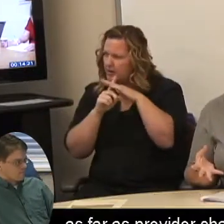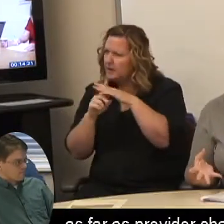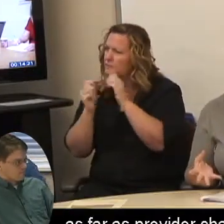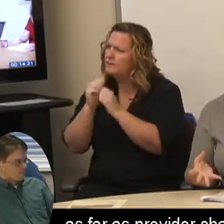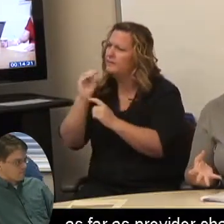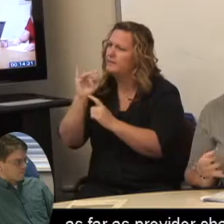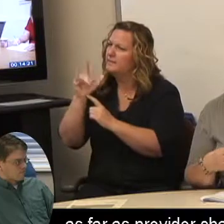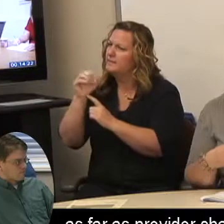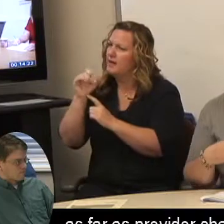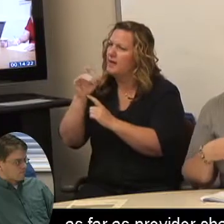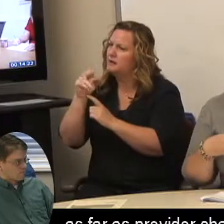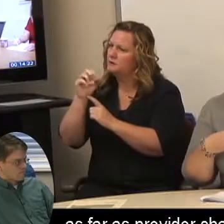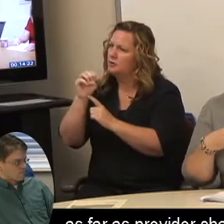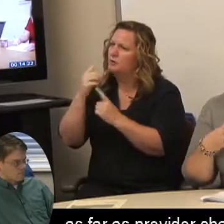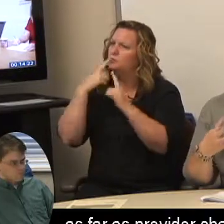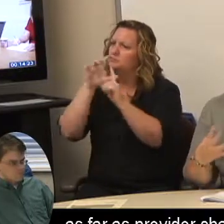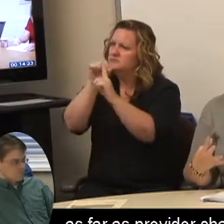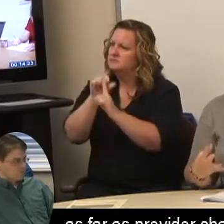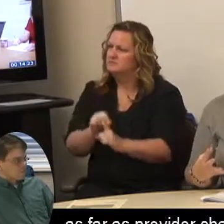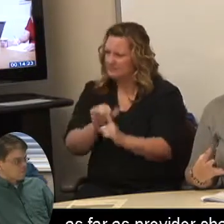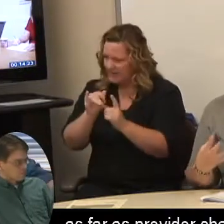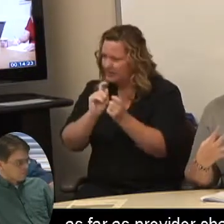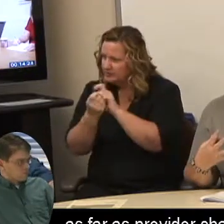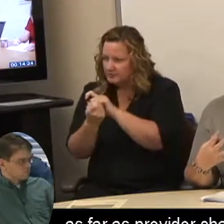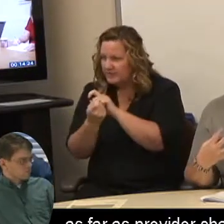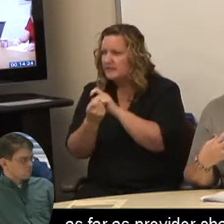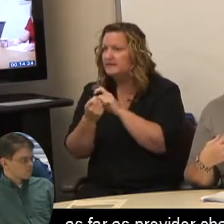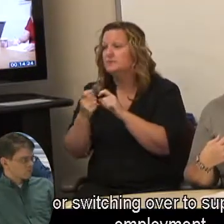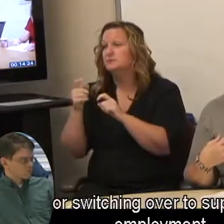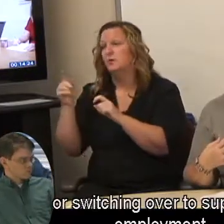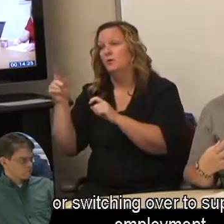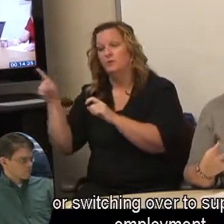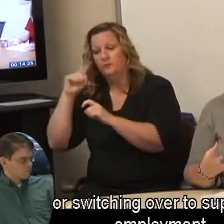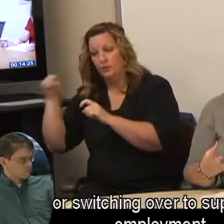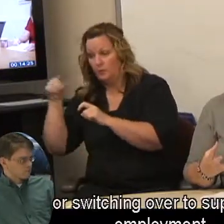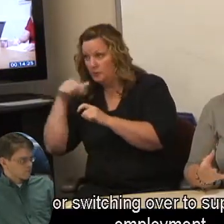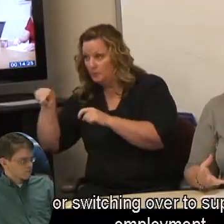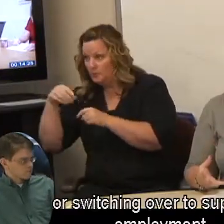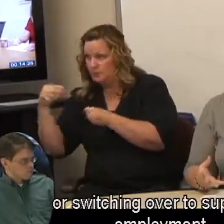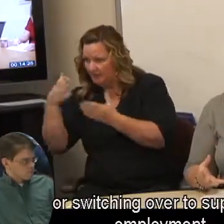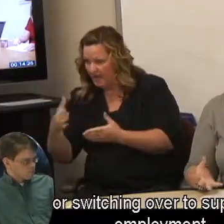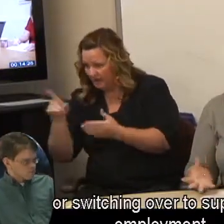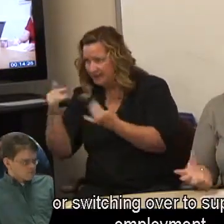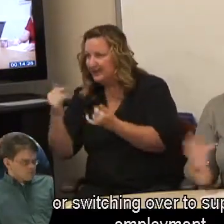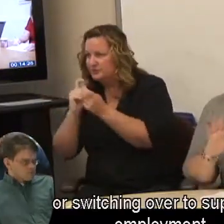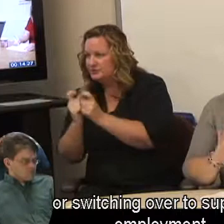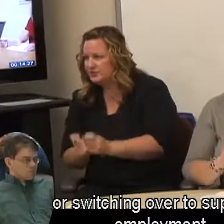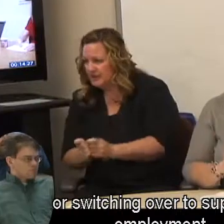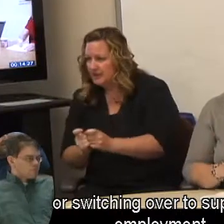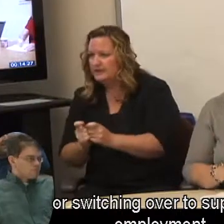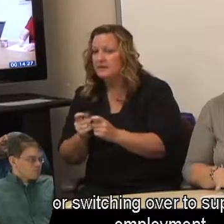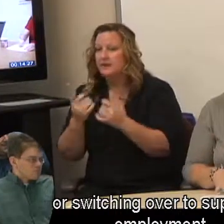as far as provider changes or switching over to supported employment.